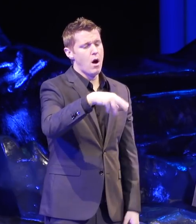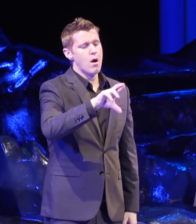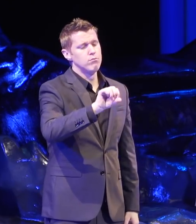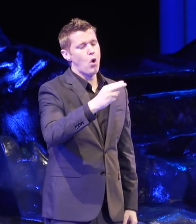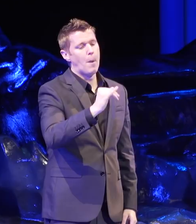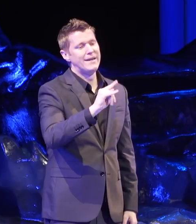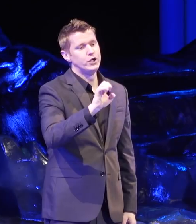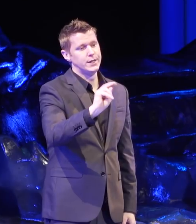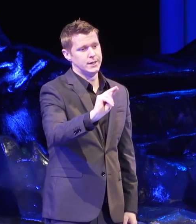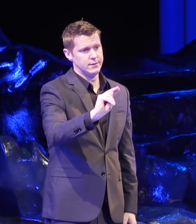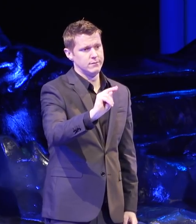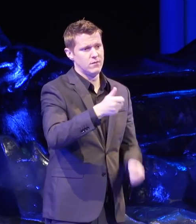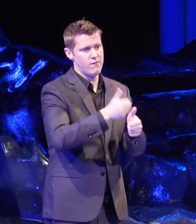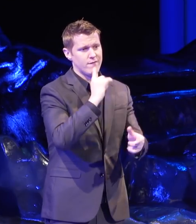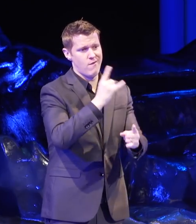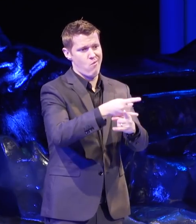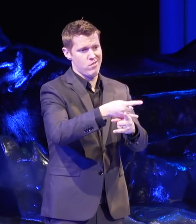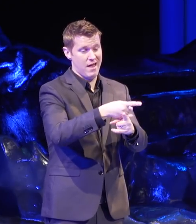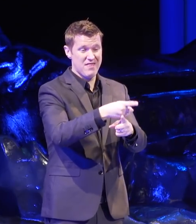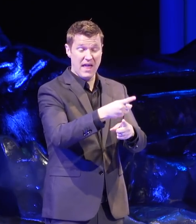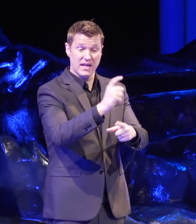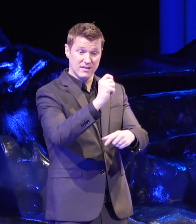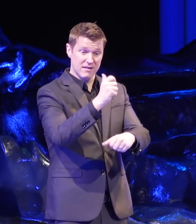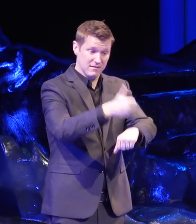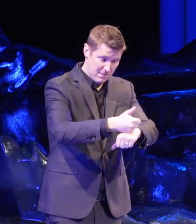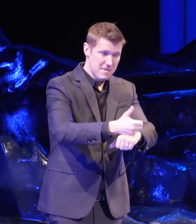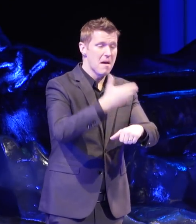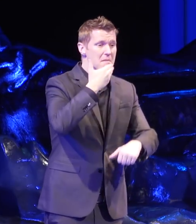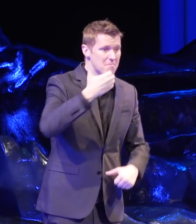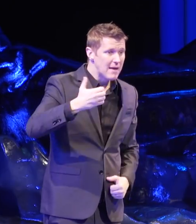They got the best policy change you could get.